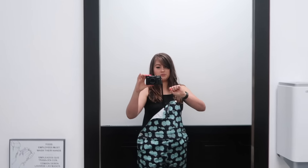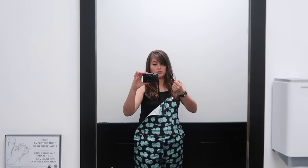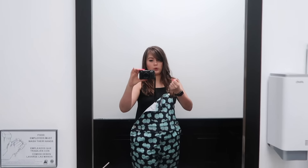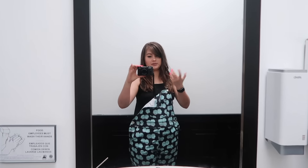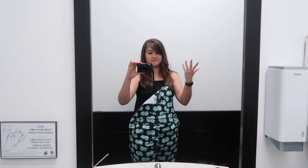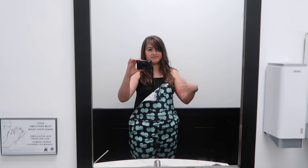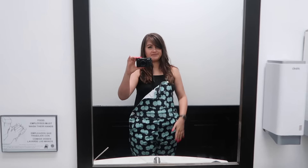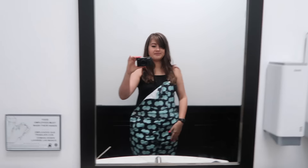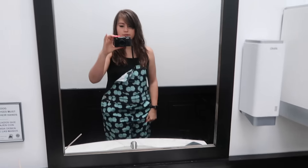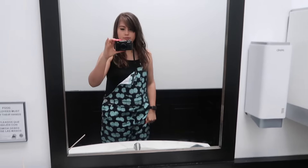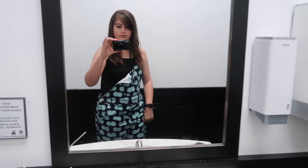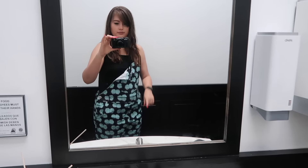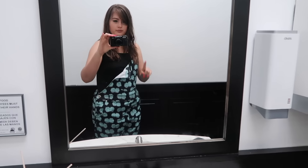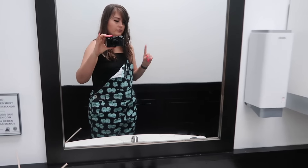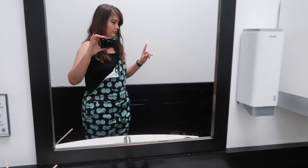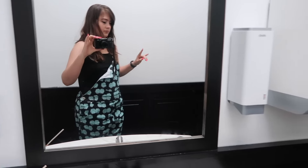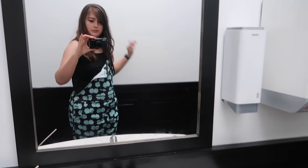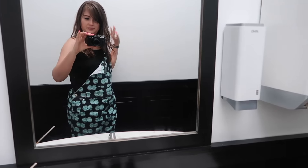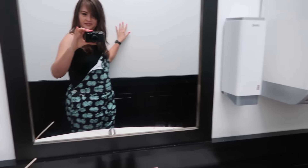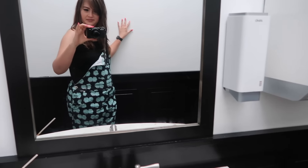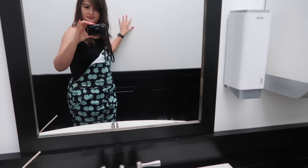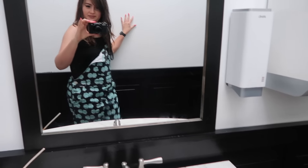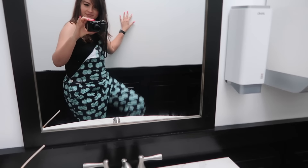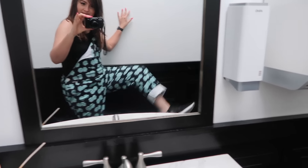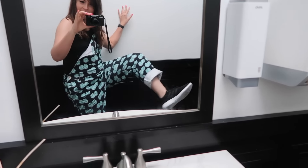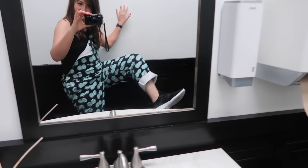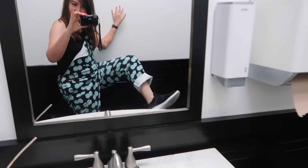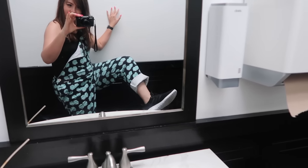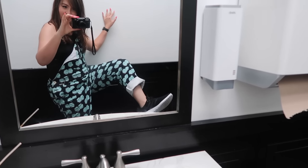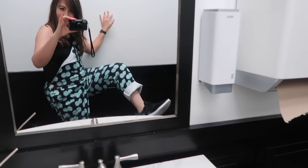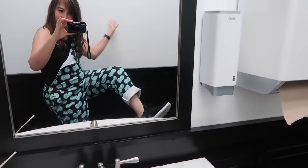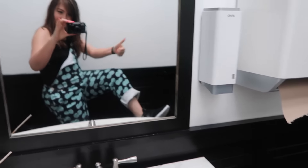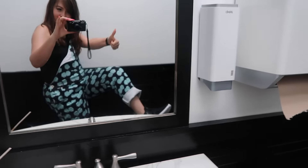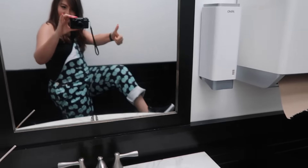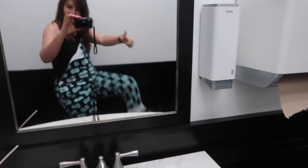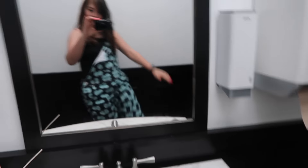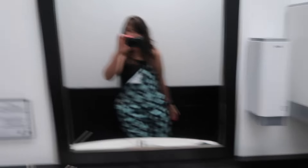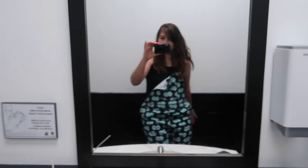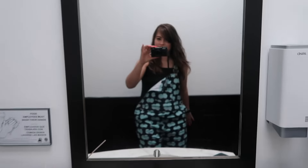This broke. Should probably hold on to the wall. There we go- woop!